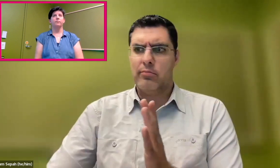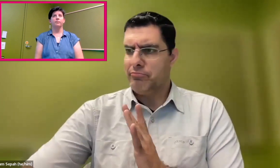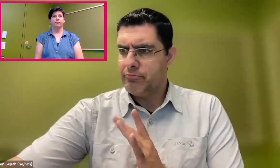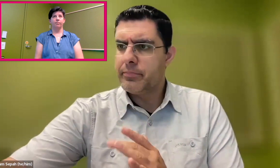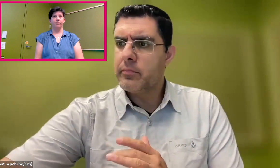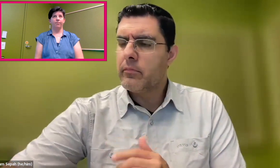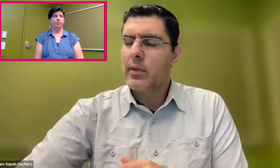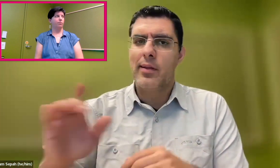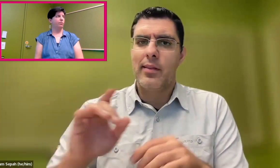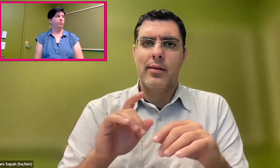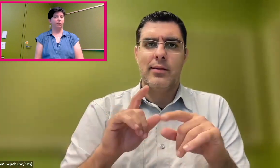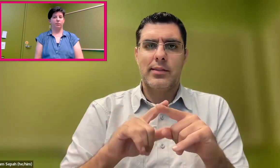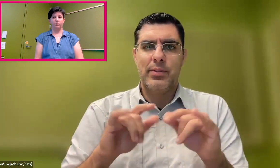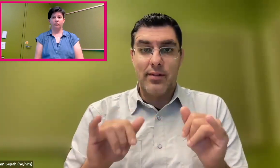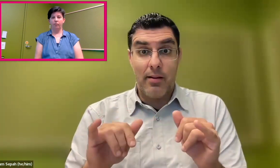and that this technology was very scalable.